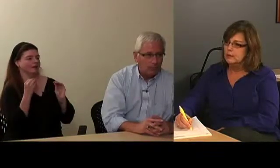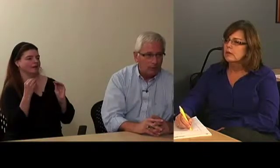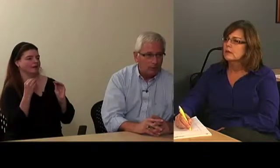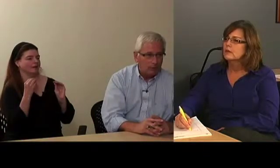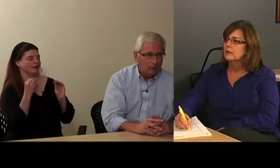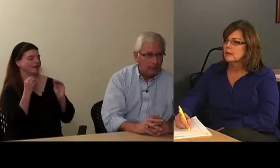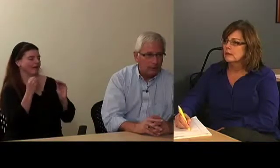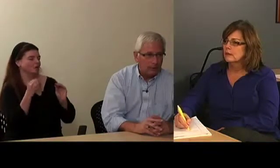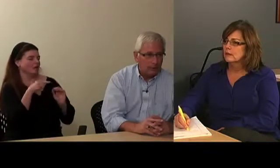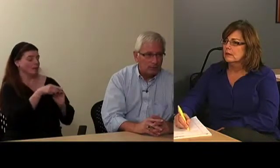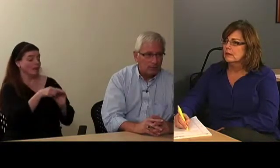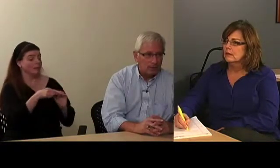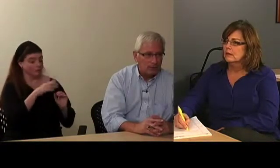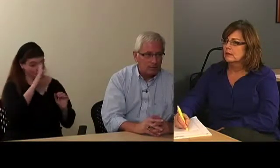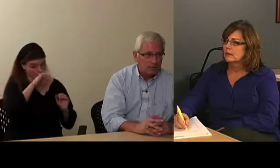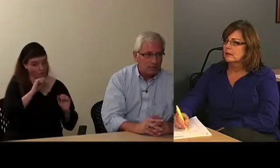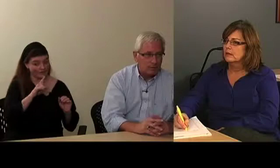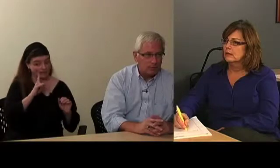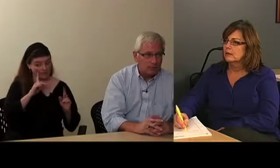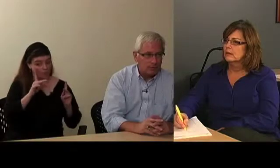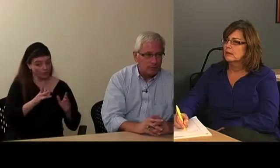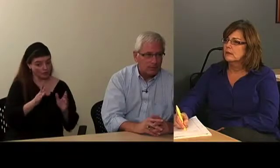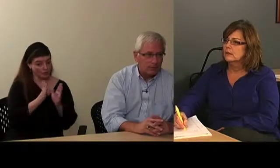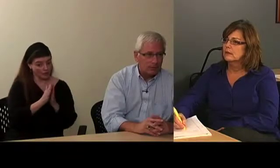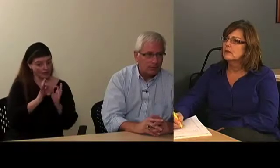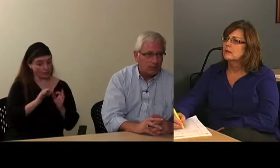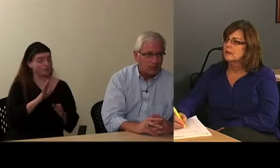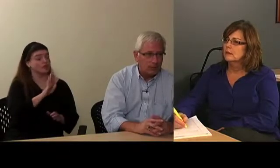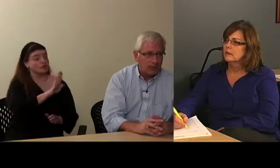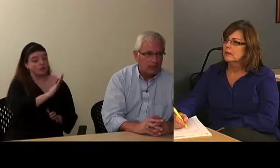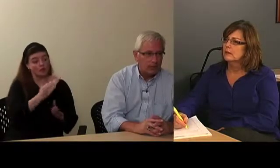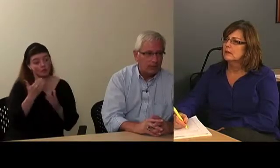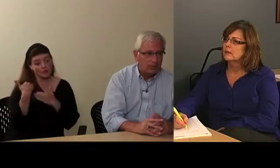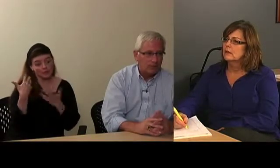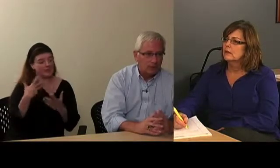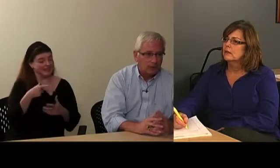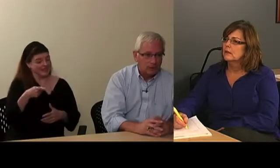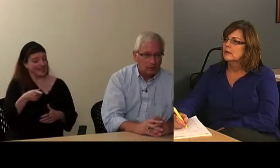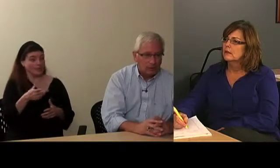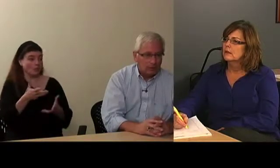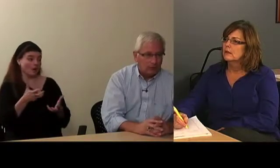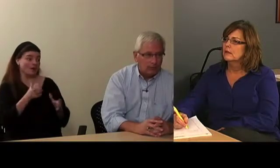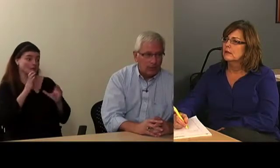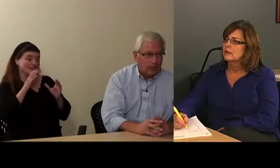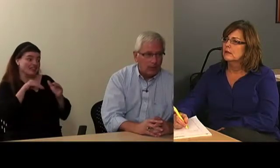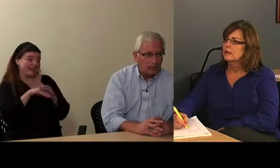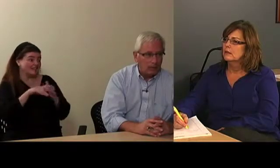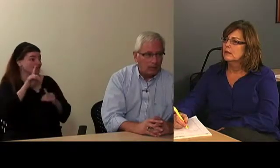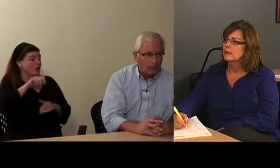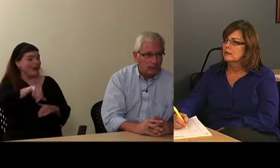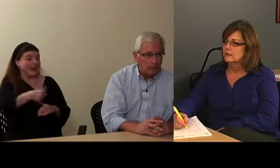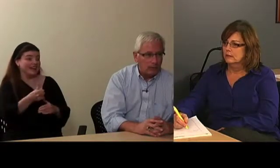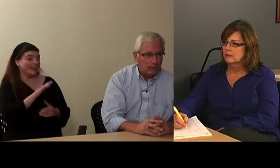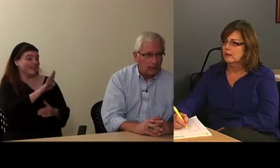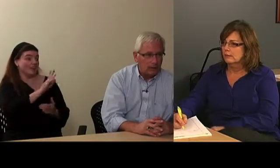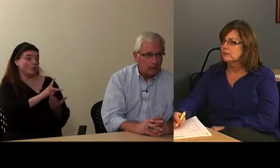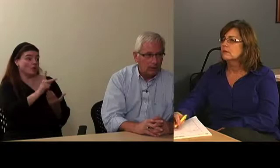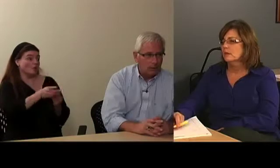when a deaf person requests interpreter services and communication access for any kind of program they're in.